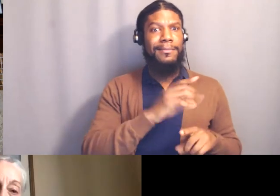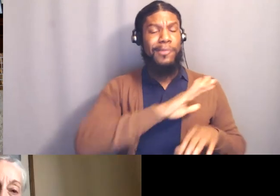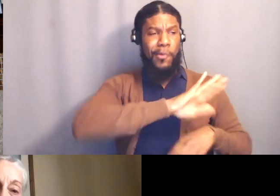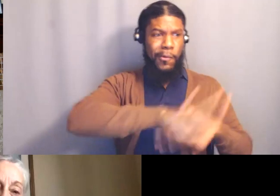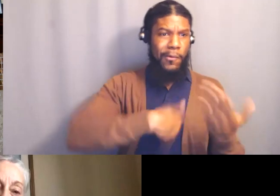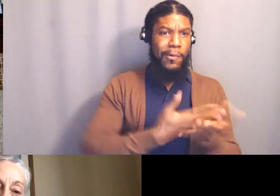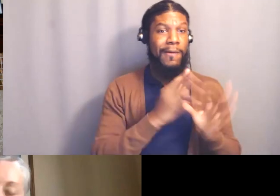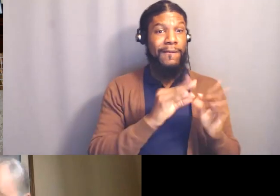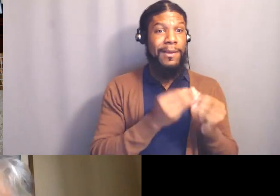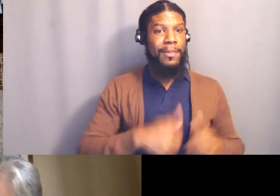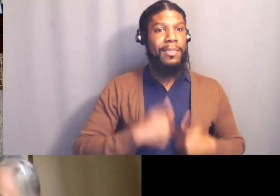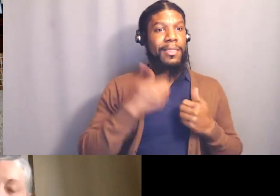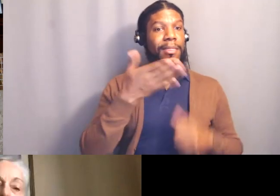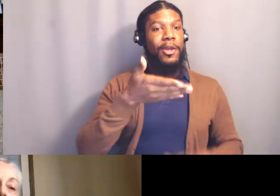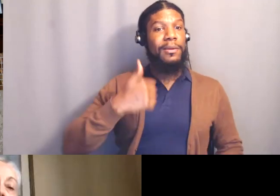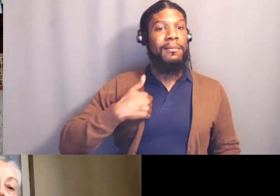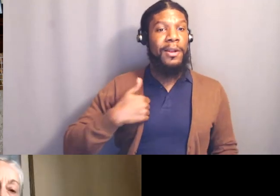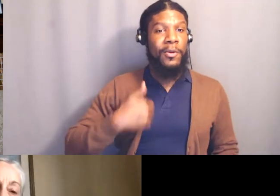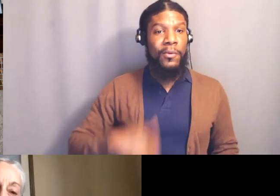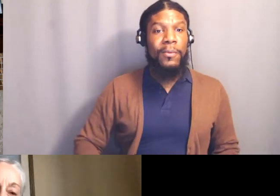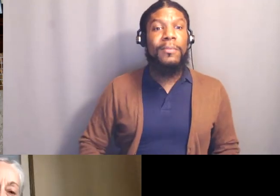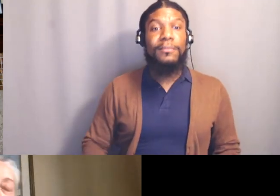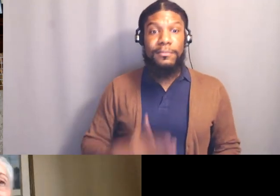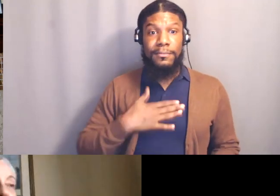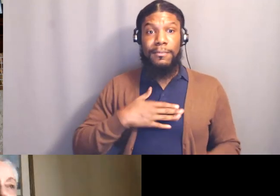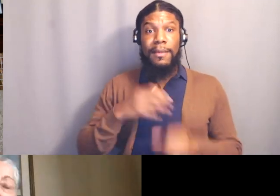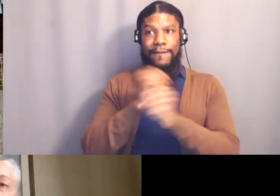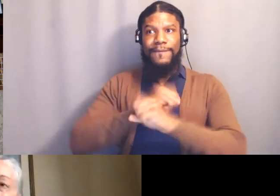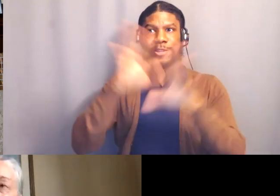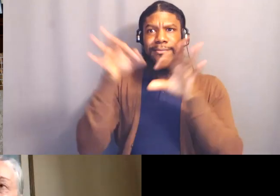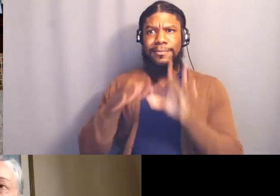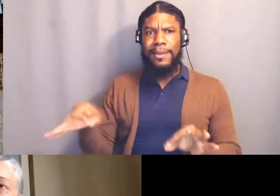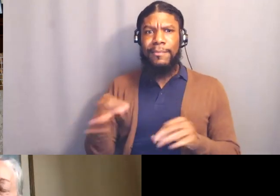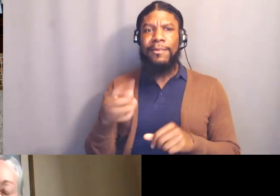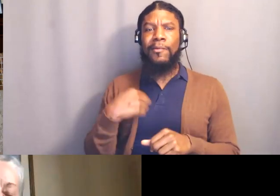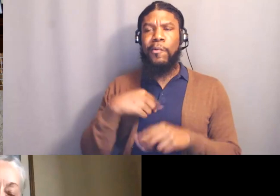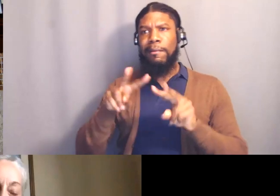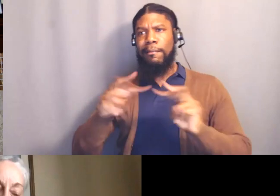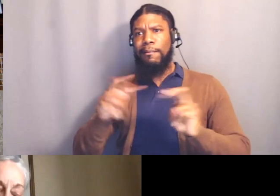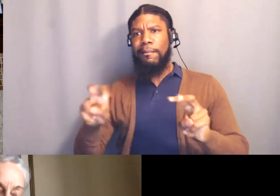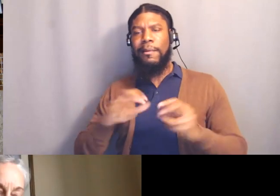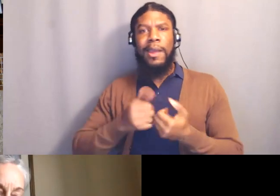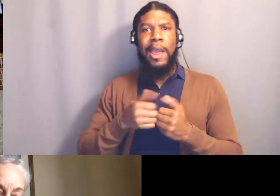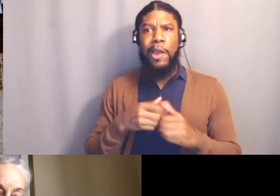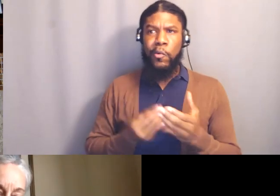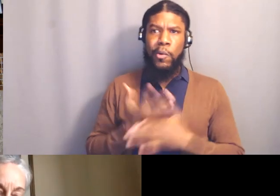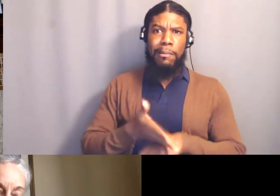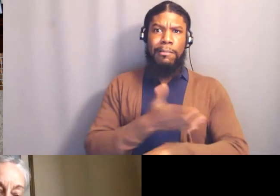and so as my vision statement, we were looking at how to grow as our family.